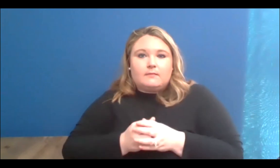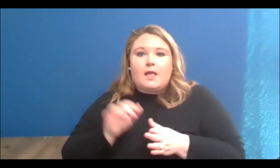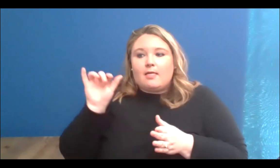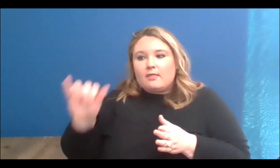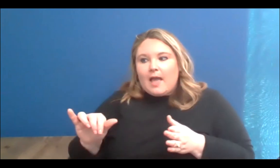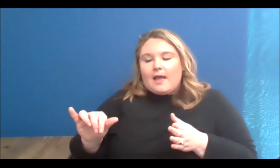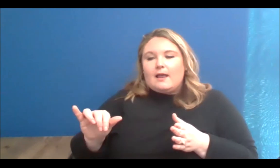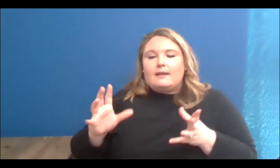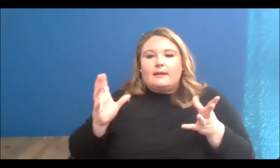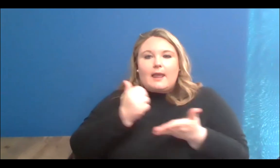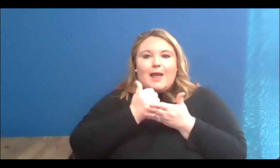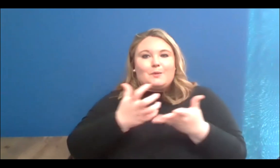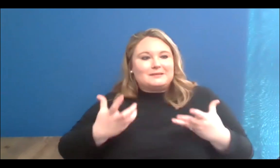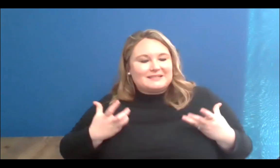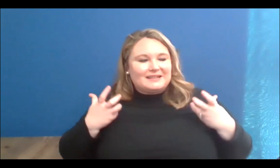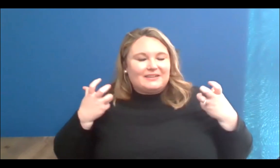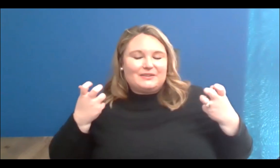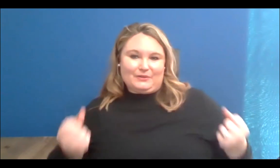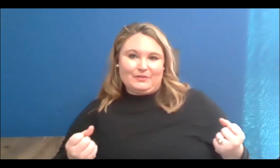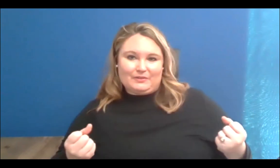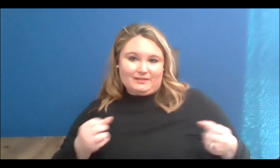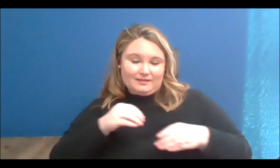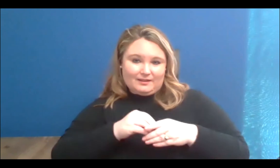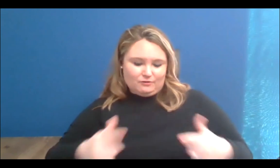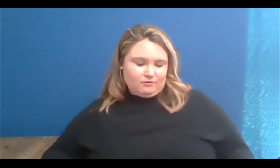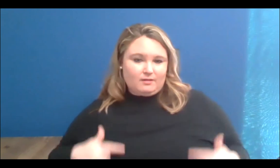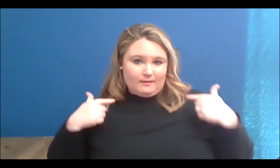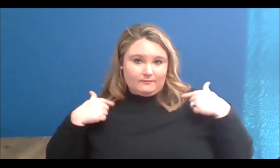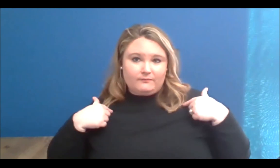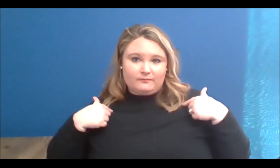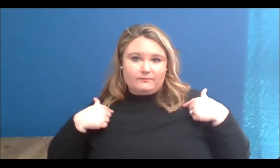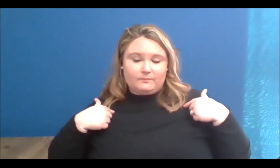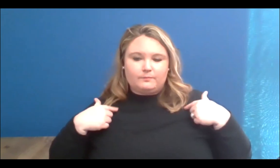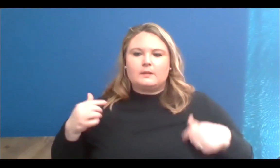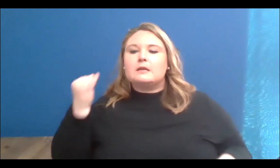looking for in our journey in this lifetime. And collectively, as we do that,